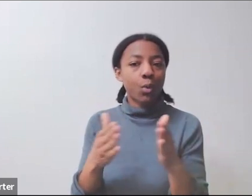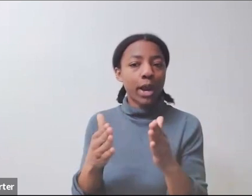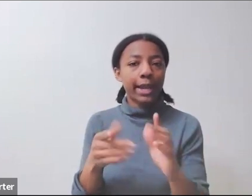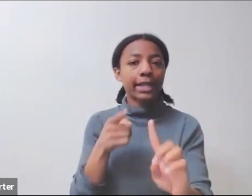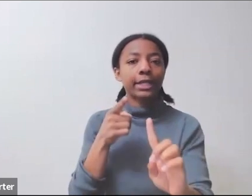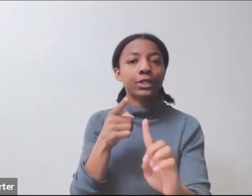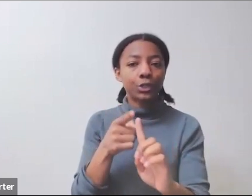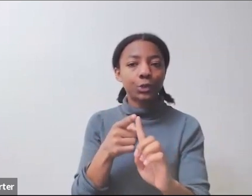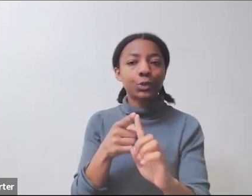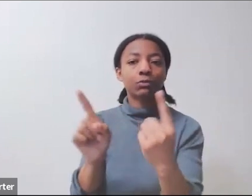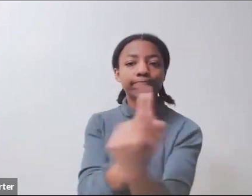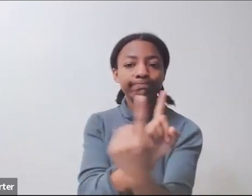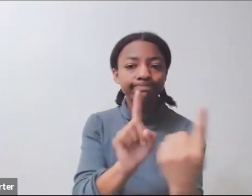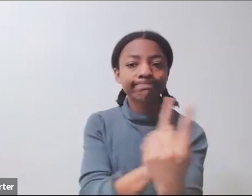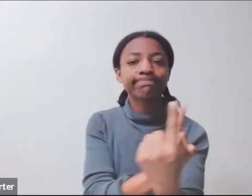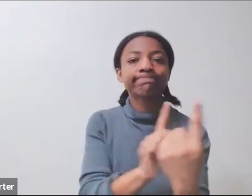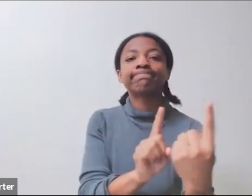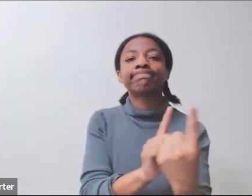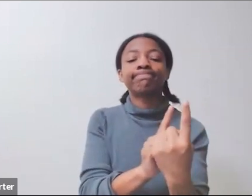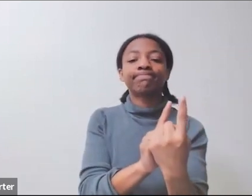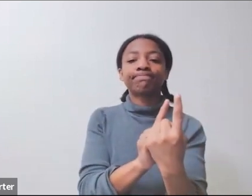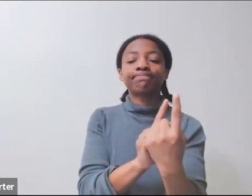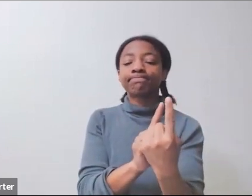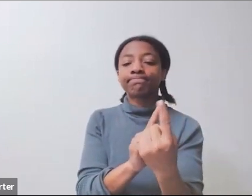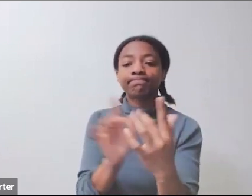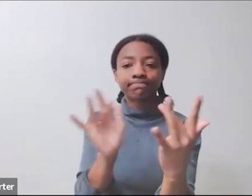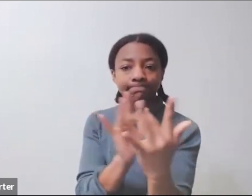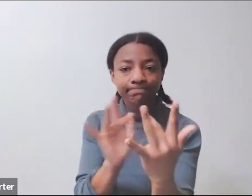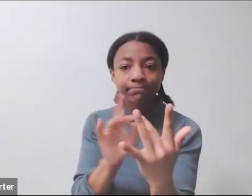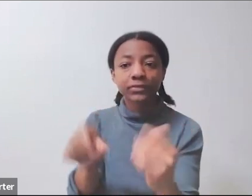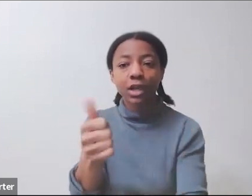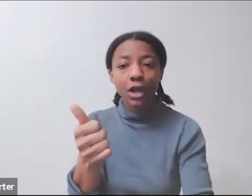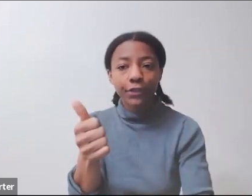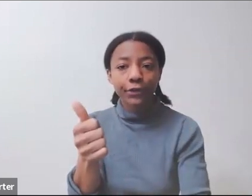of the US government that you might be interested in.